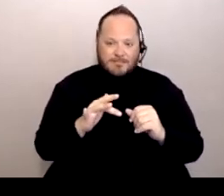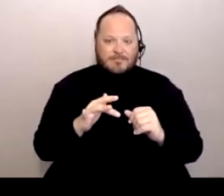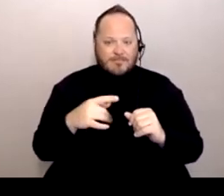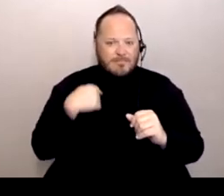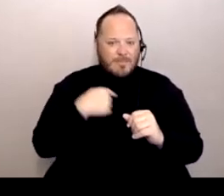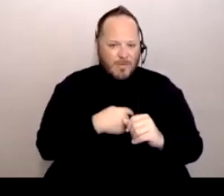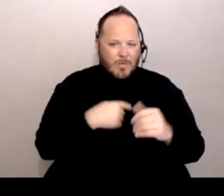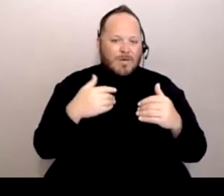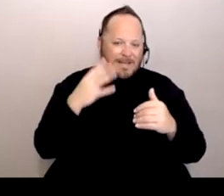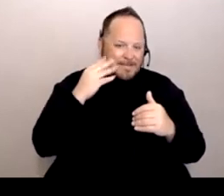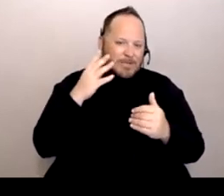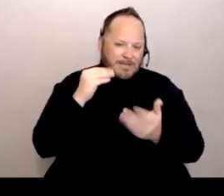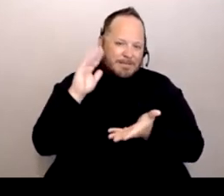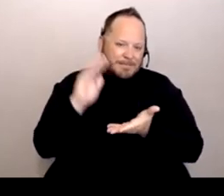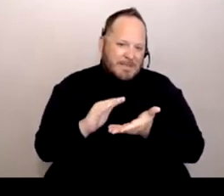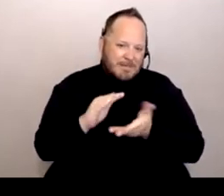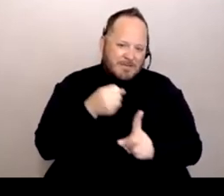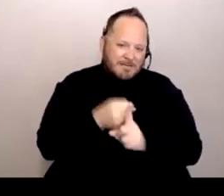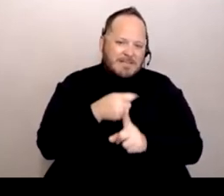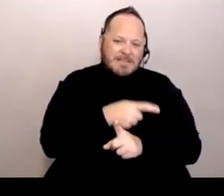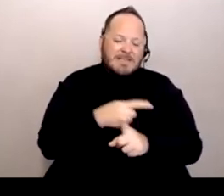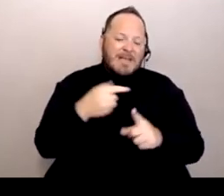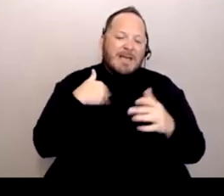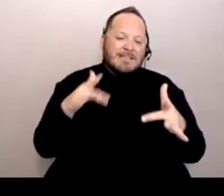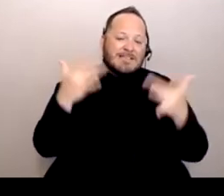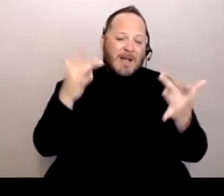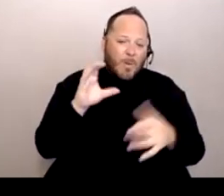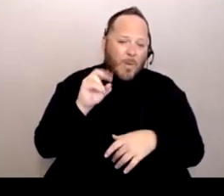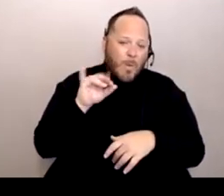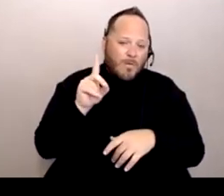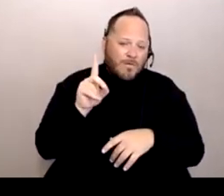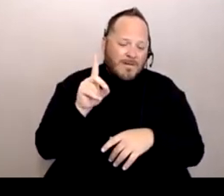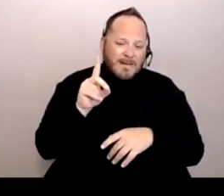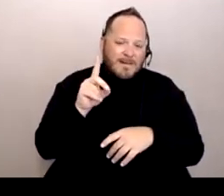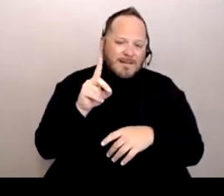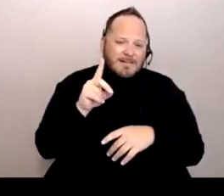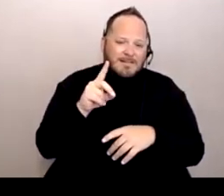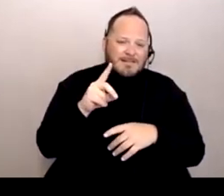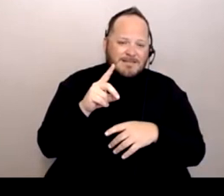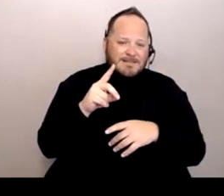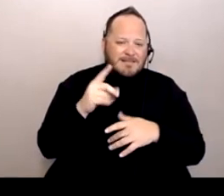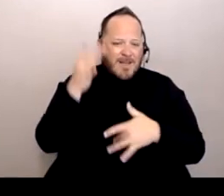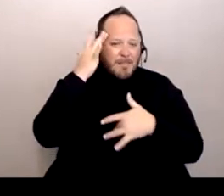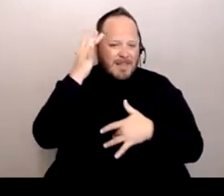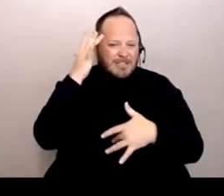He had very slight COVID effects or complications. He didn't really have any.